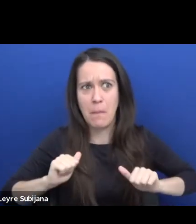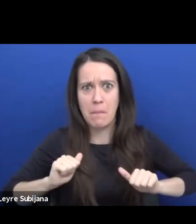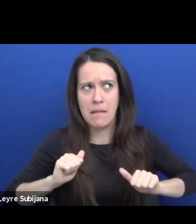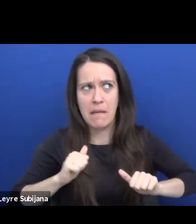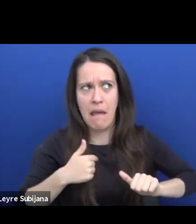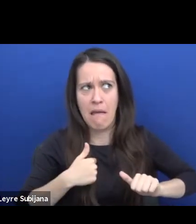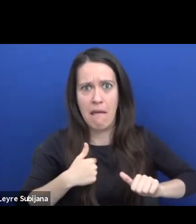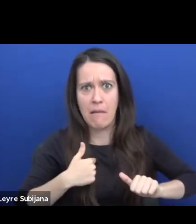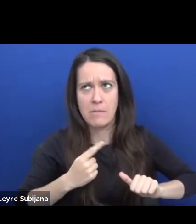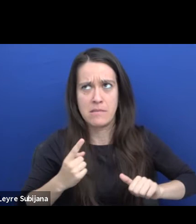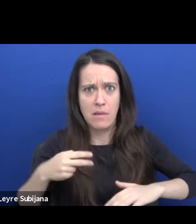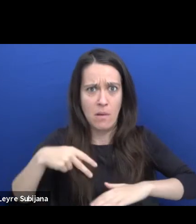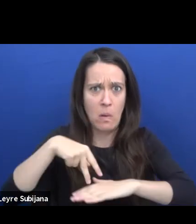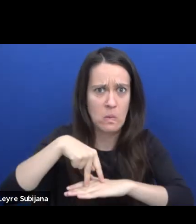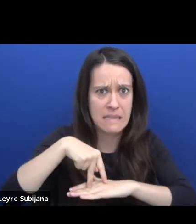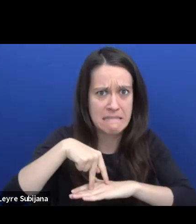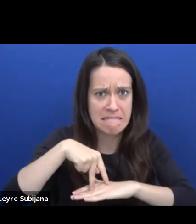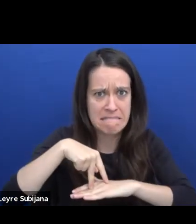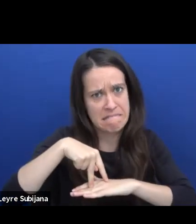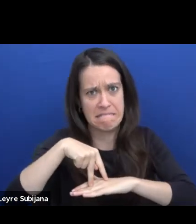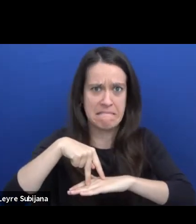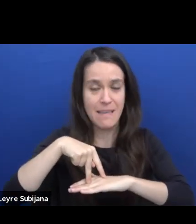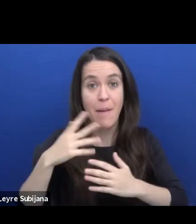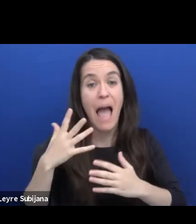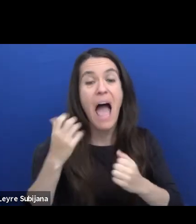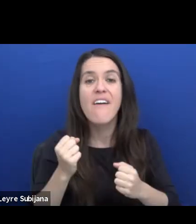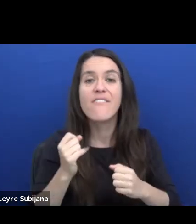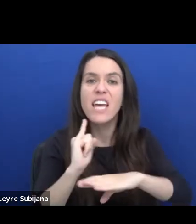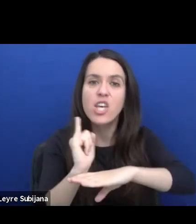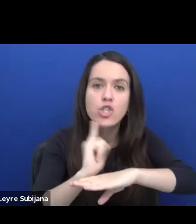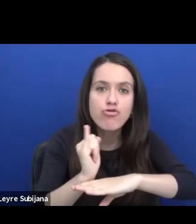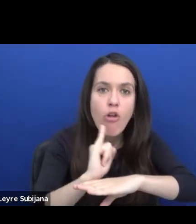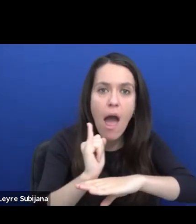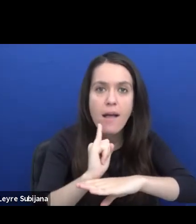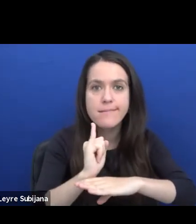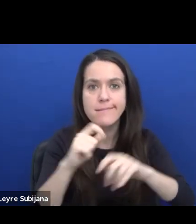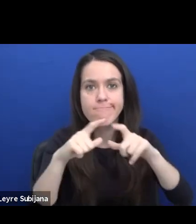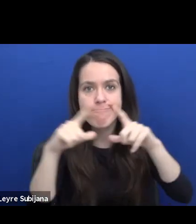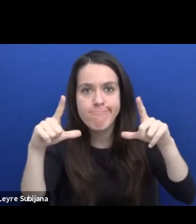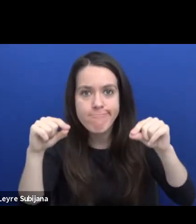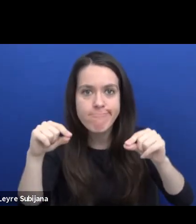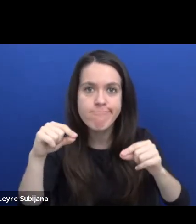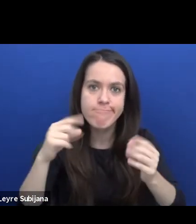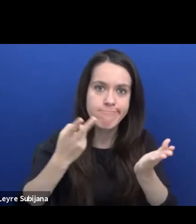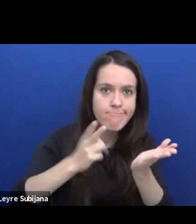because there's like insurance issues and stuff and so we have to figure out how this could work.